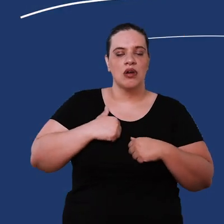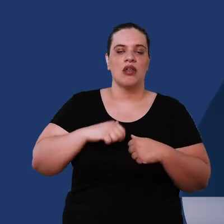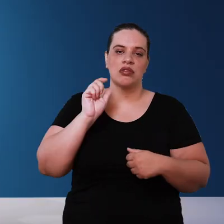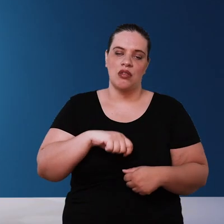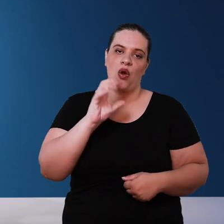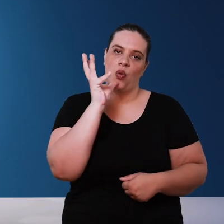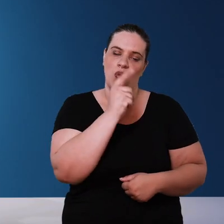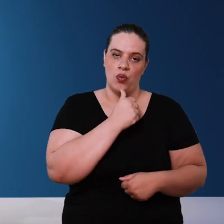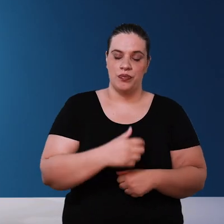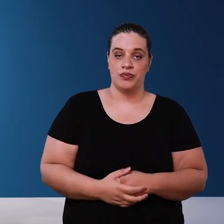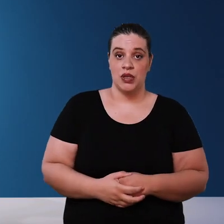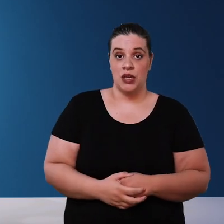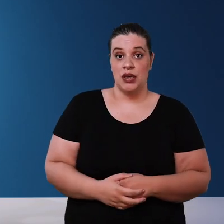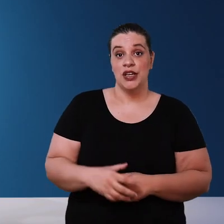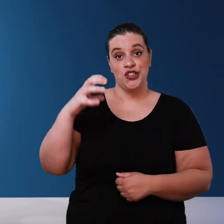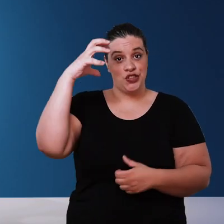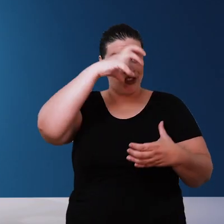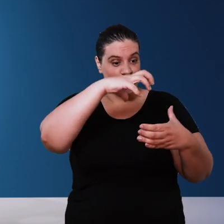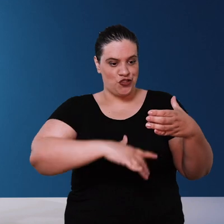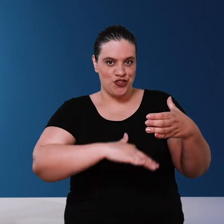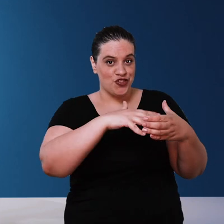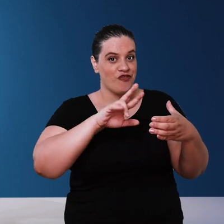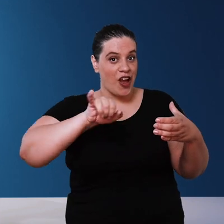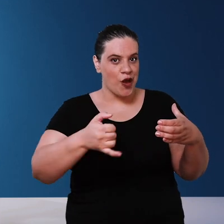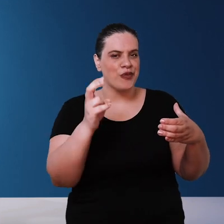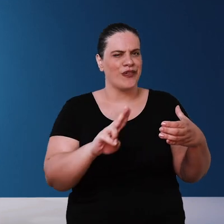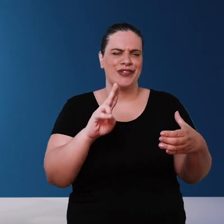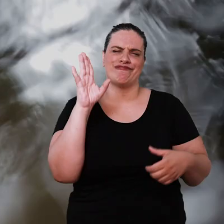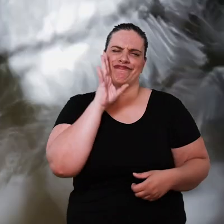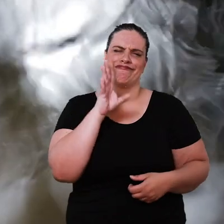longer making rainwater ones is very cool that in addition to you gas And you start